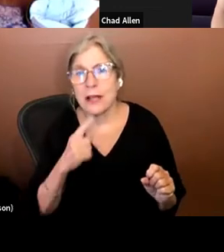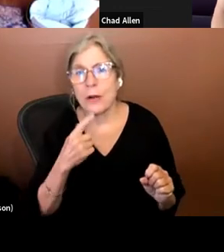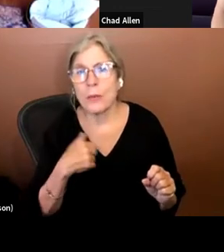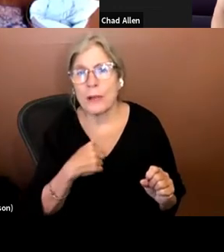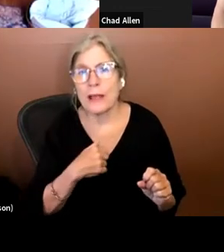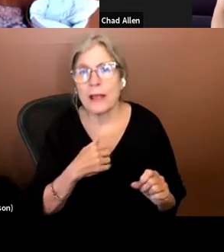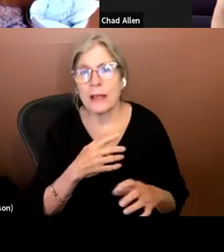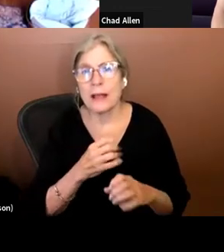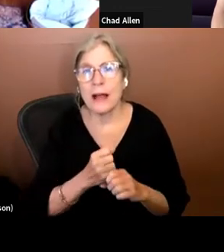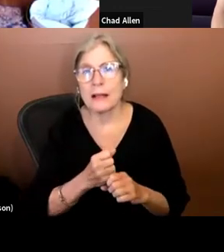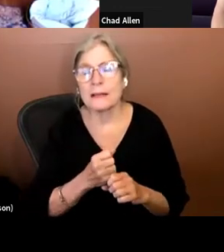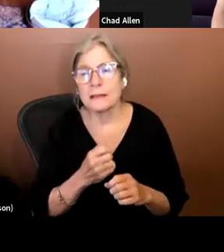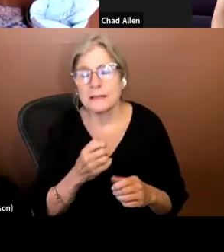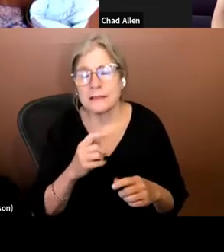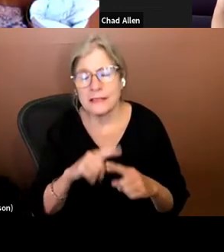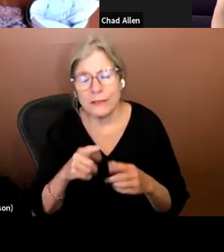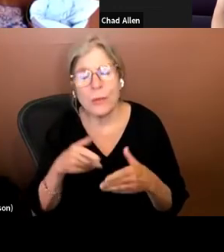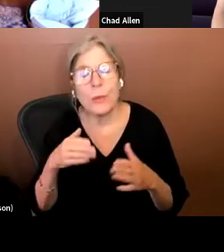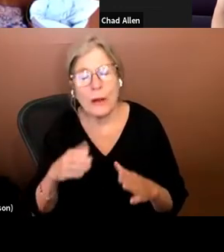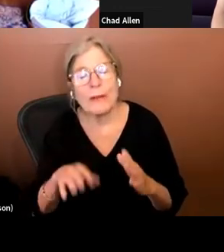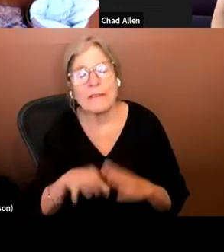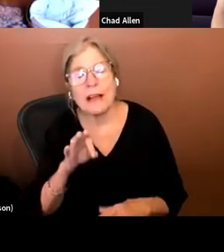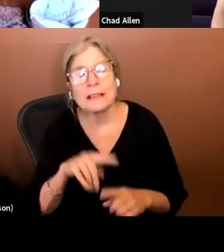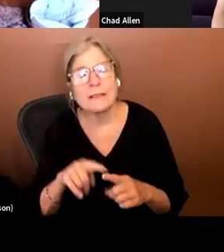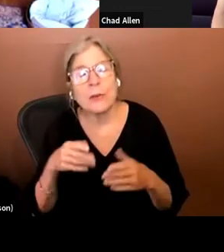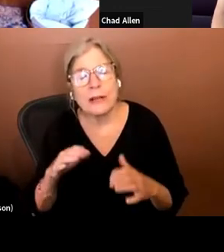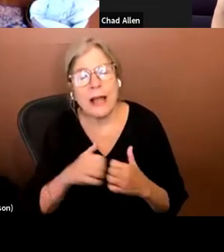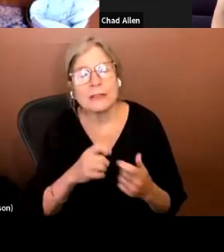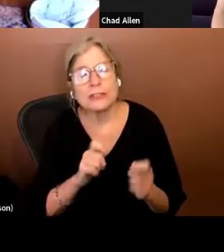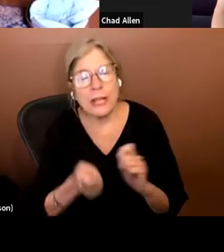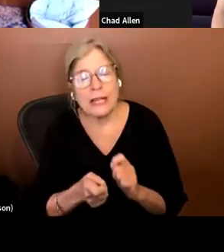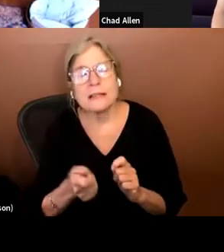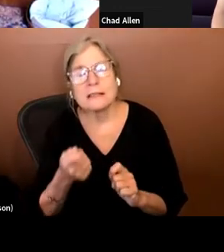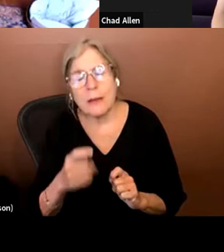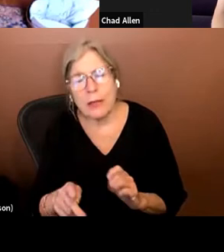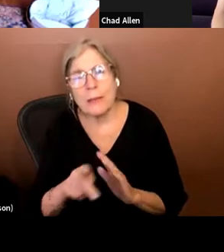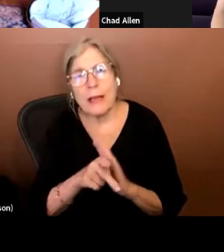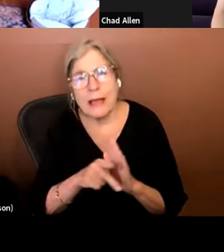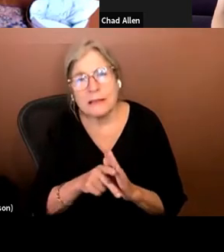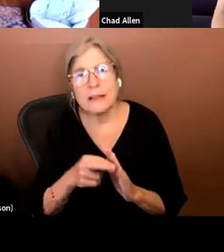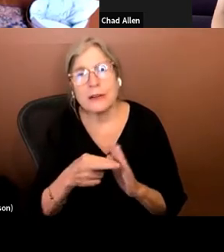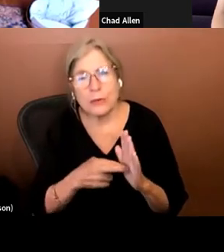vary how to describe -- as one